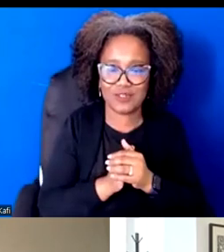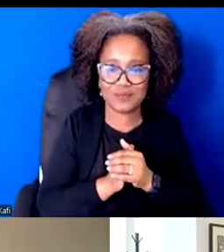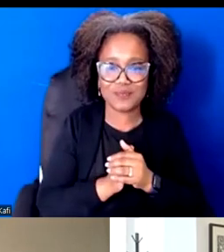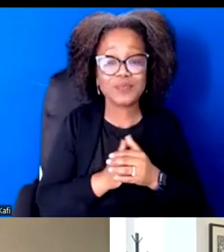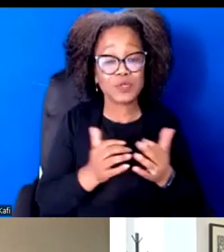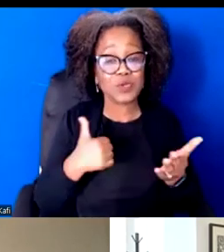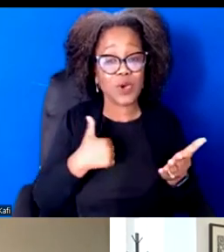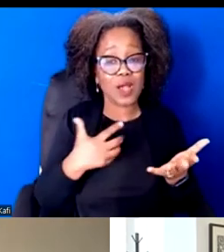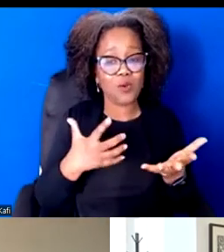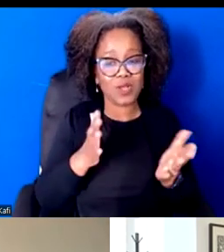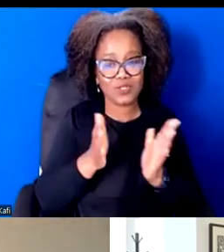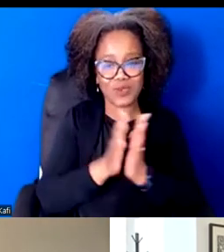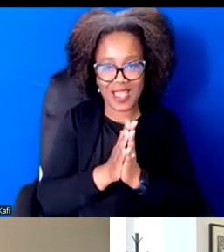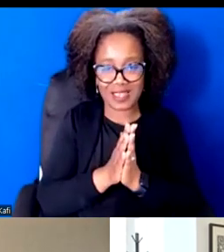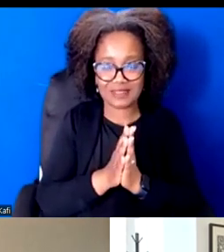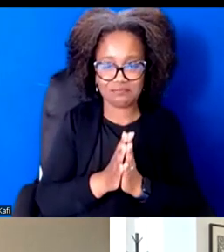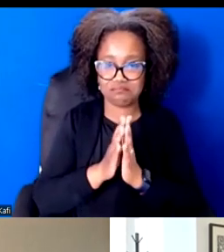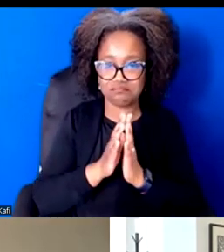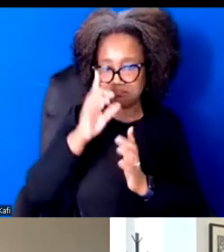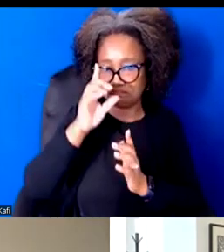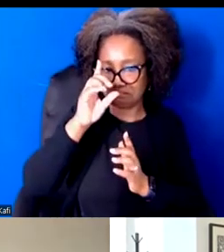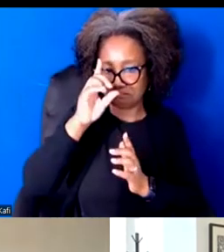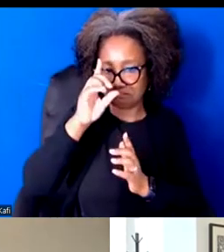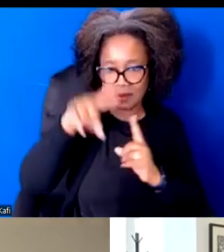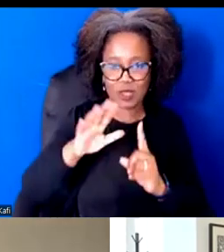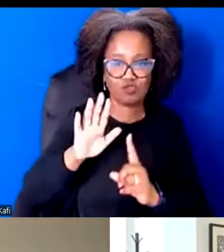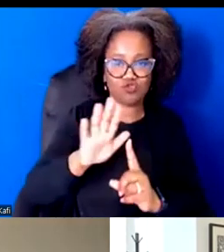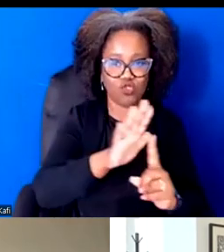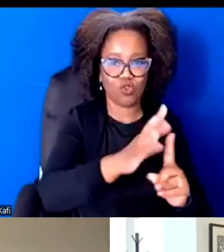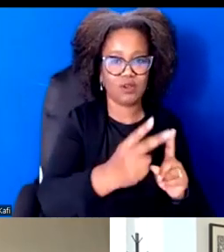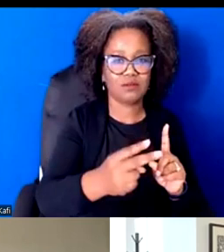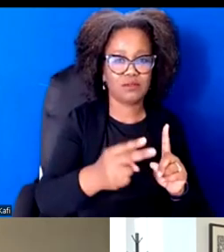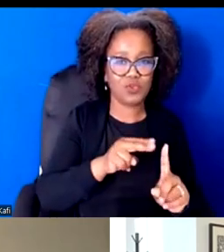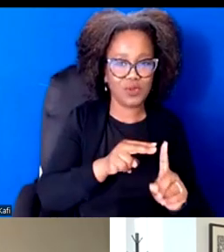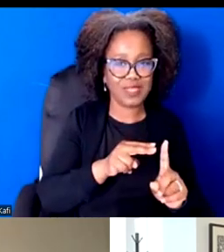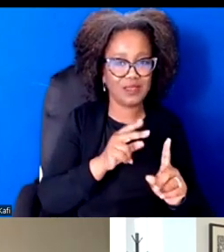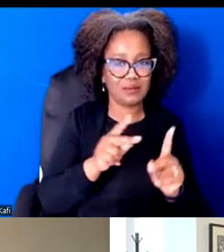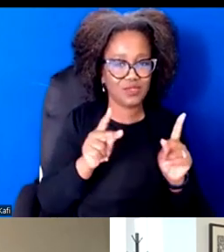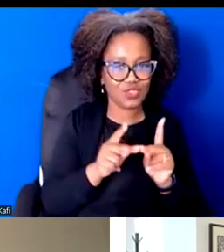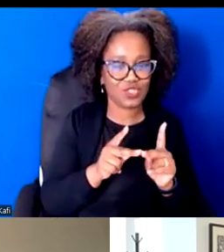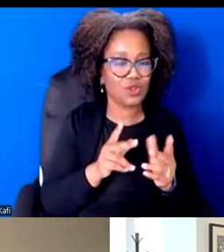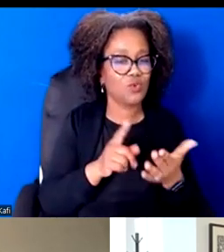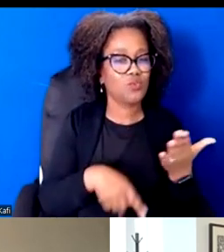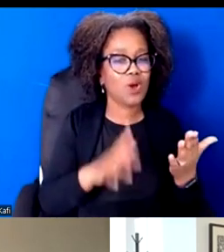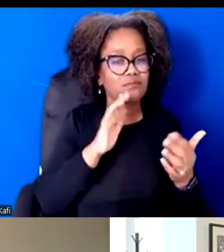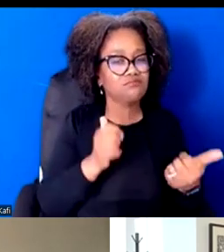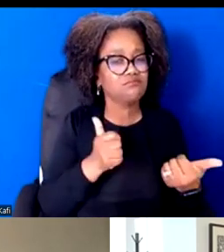each of your unique position maladies, what challenges? So like talking about this in the space of challenges, you know, what challenges do you face?